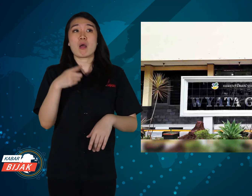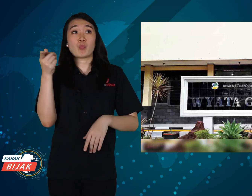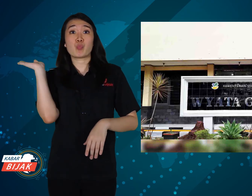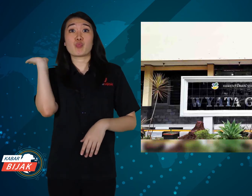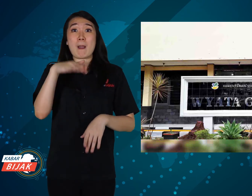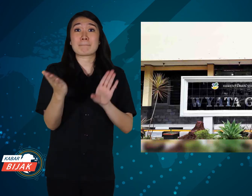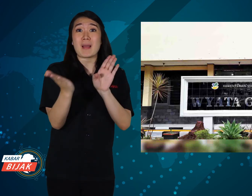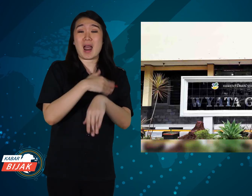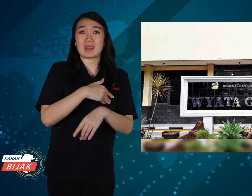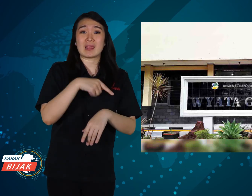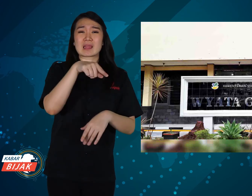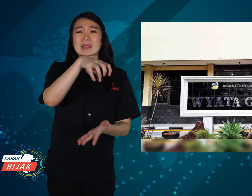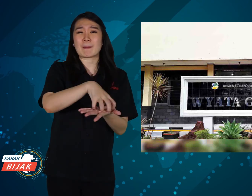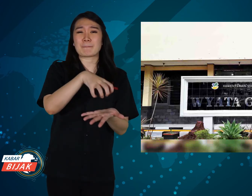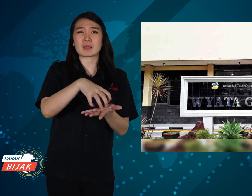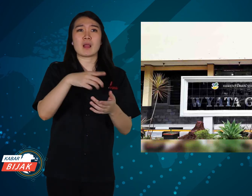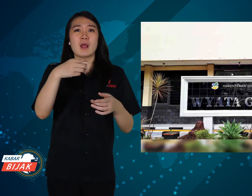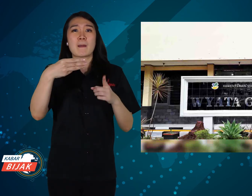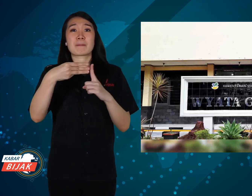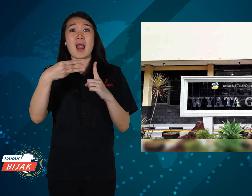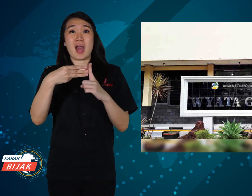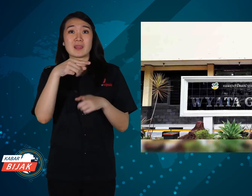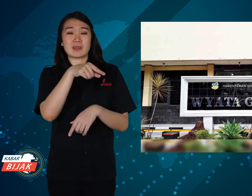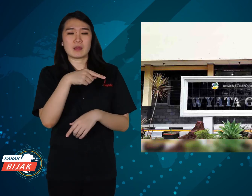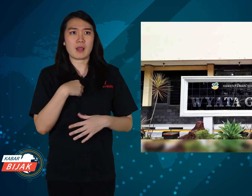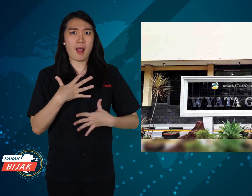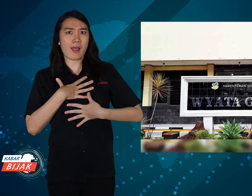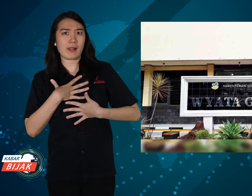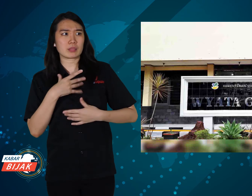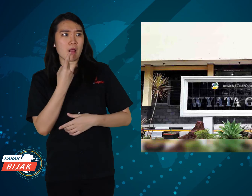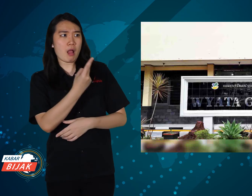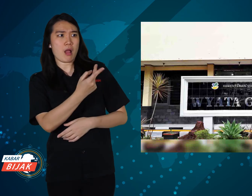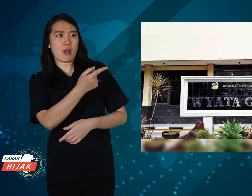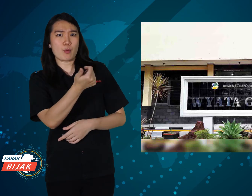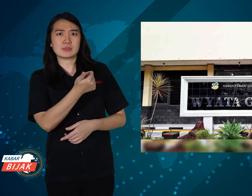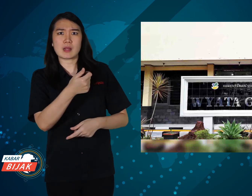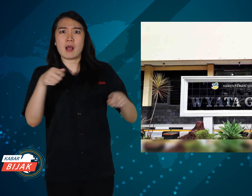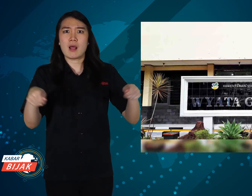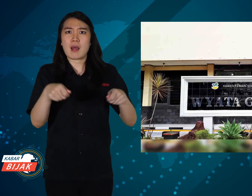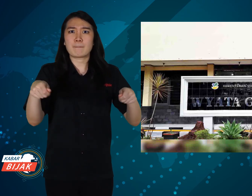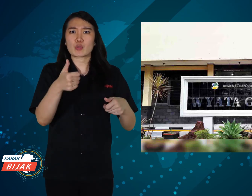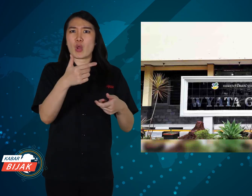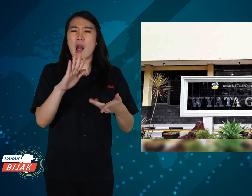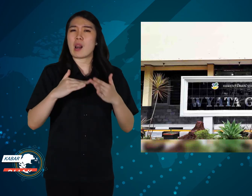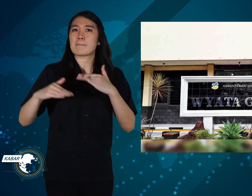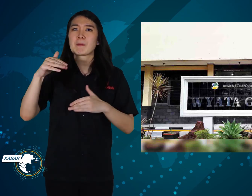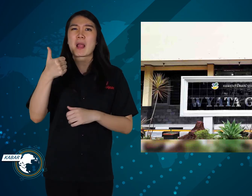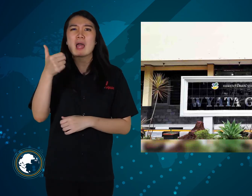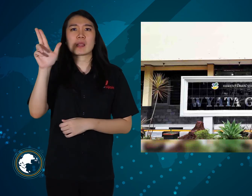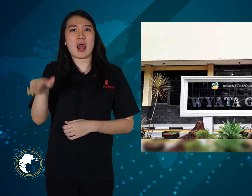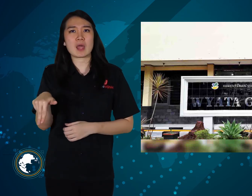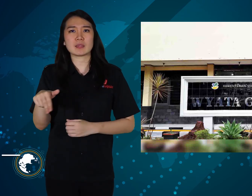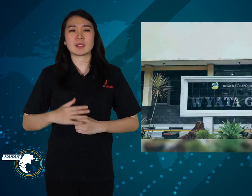Upon returning to Balai Risma was surprised see the soup kitchen is better.